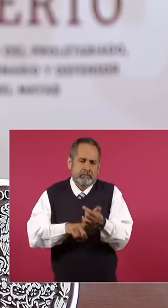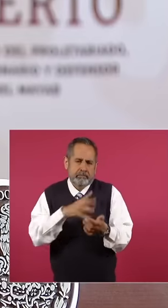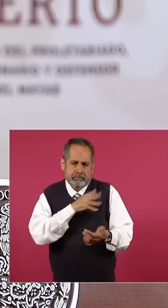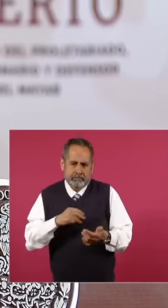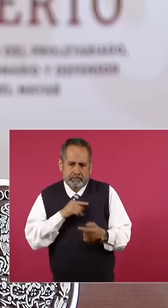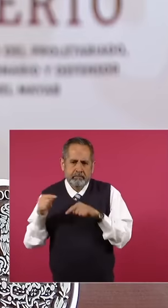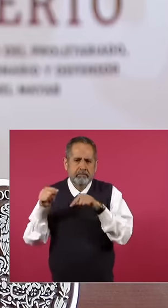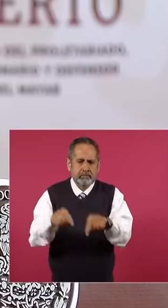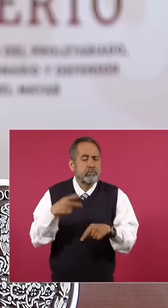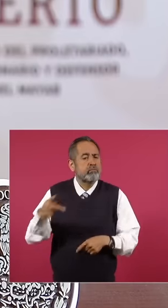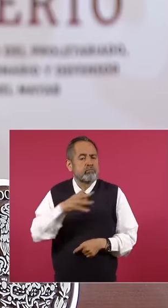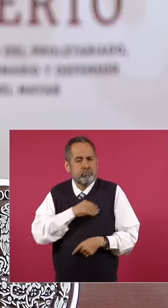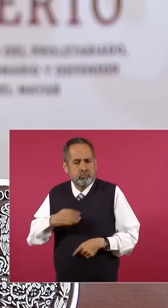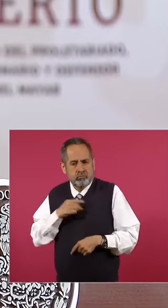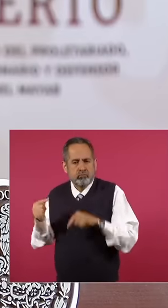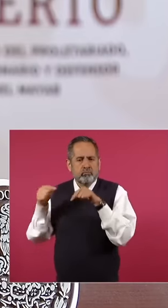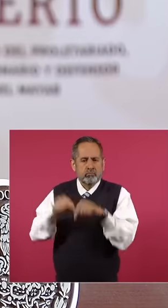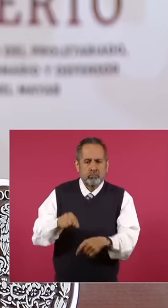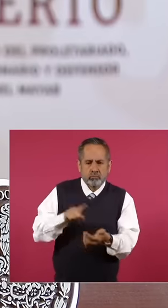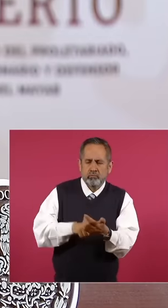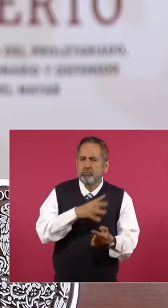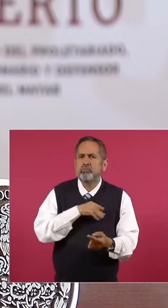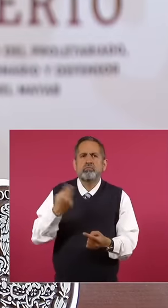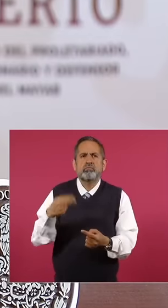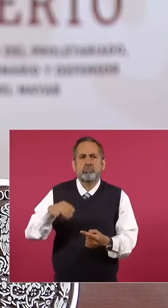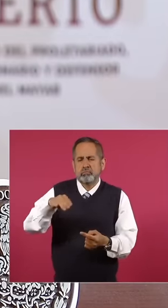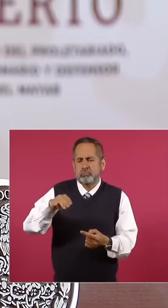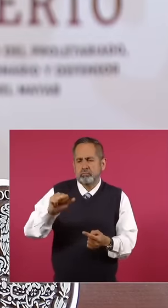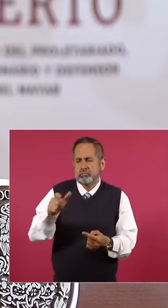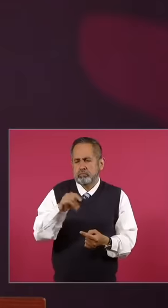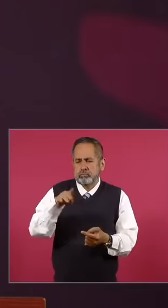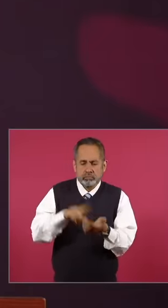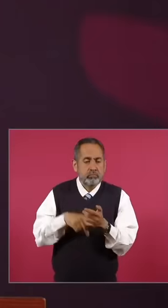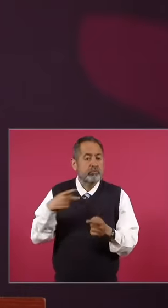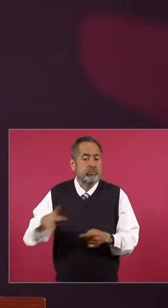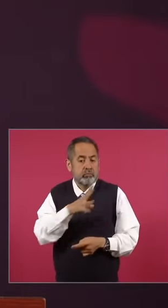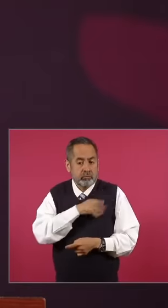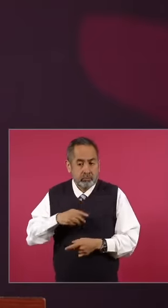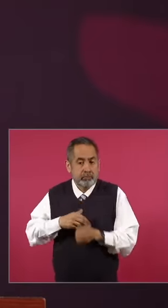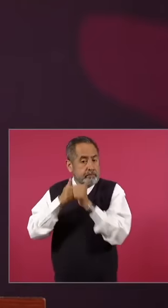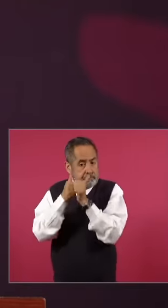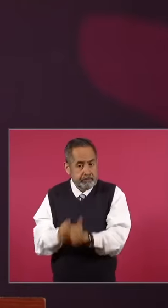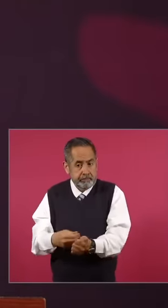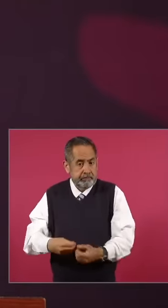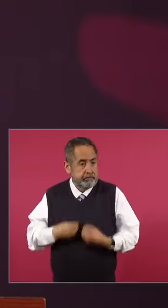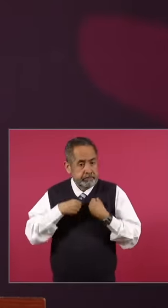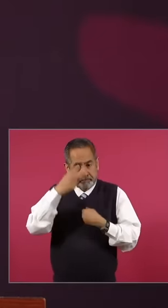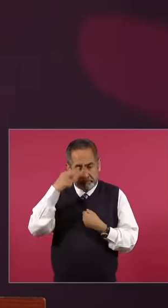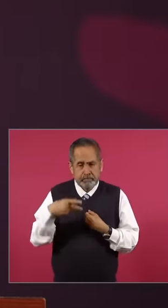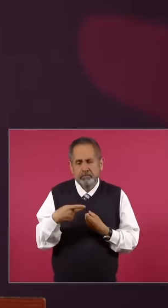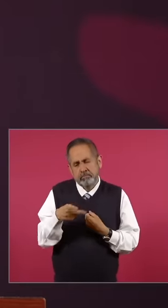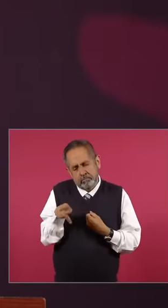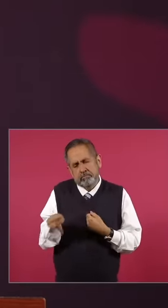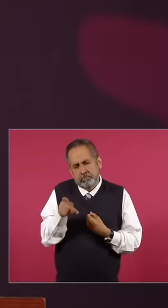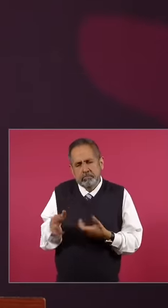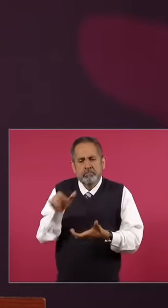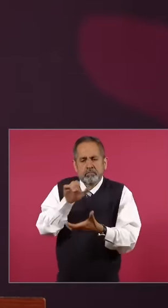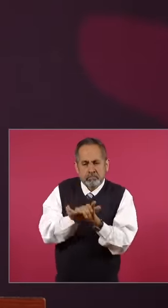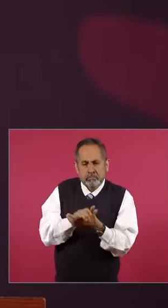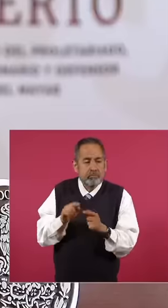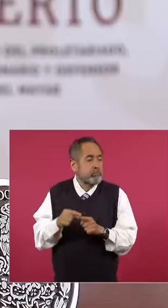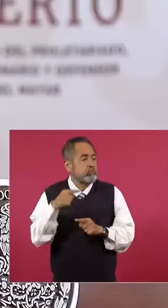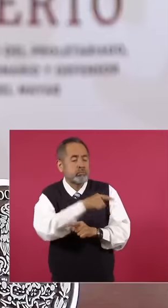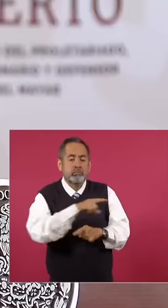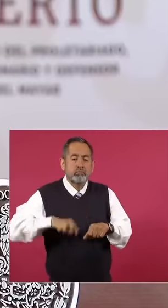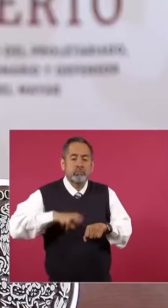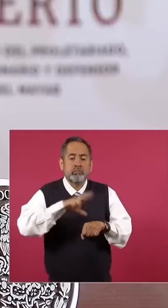with one son and that son stays by living here, he marries the daughter of the governor, Ángel